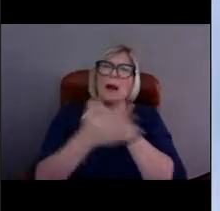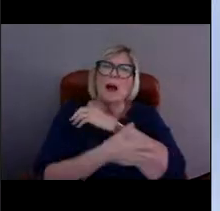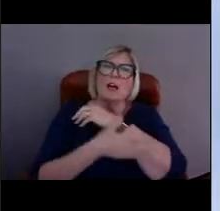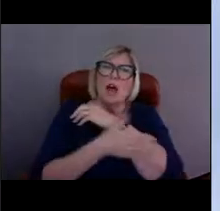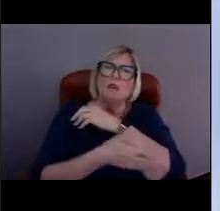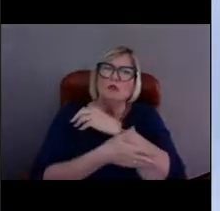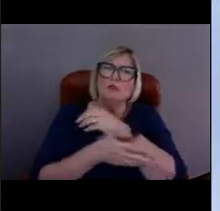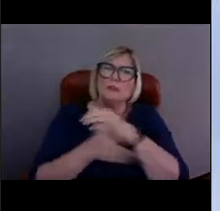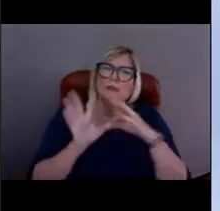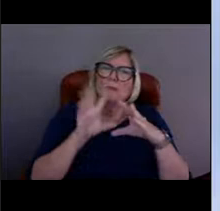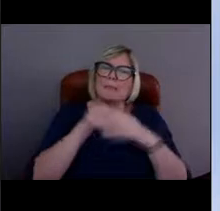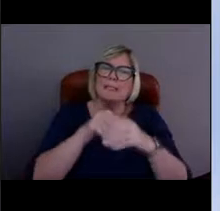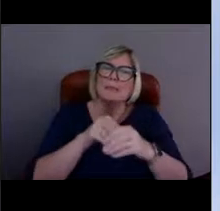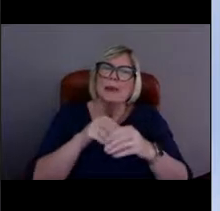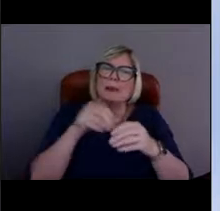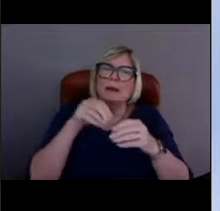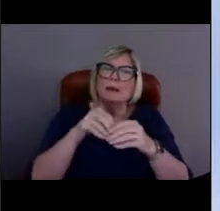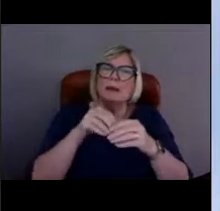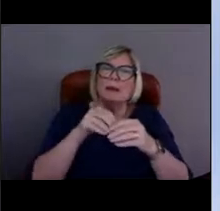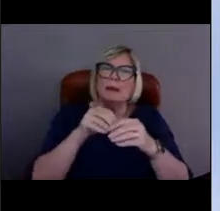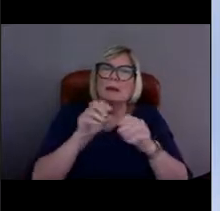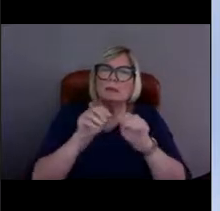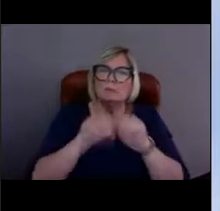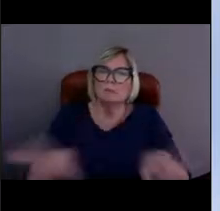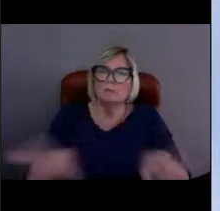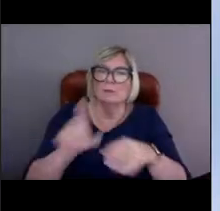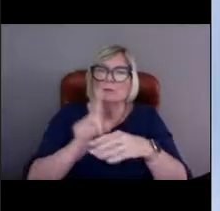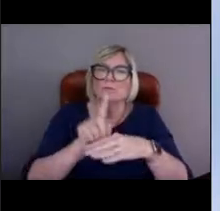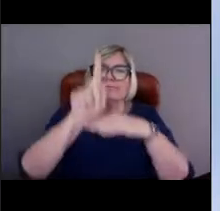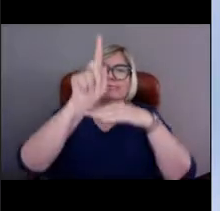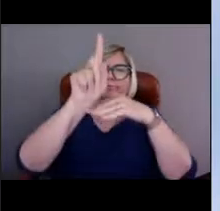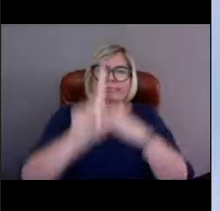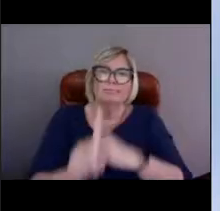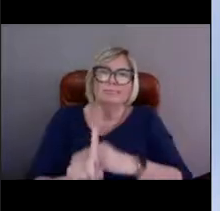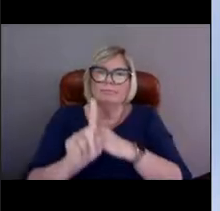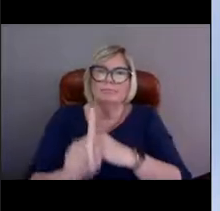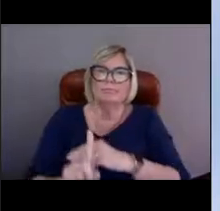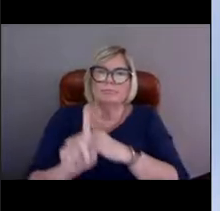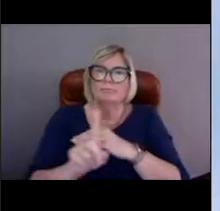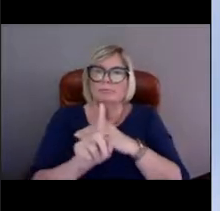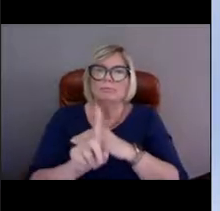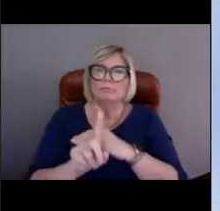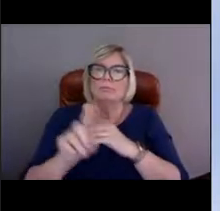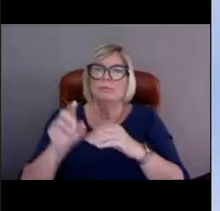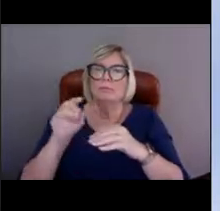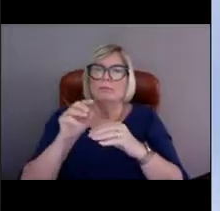but I don't know if you have that number at the ready. I don't, I'm sorry, but we'll get to our website